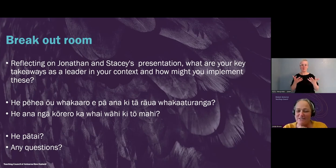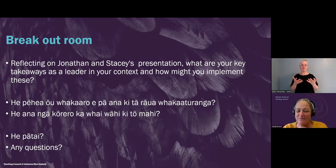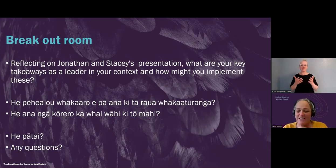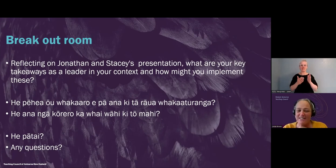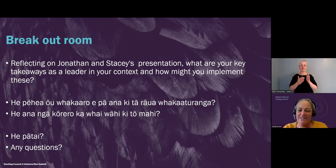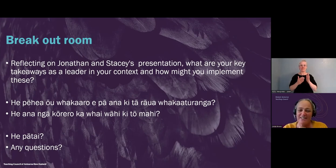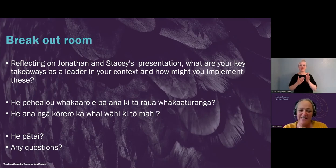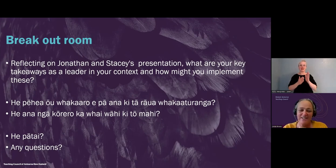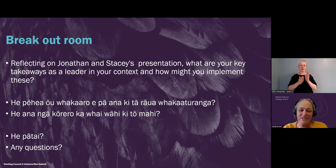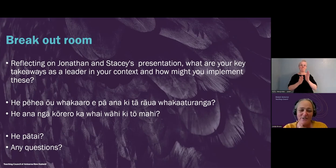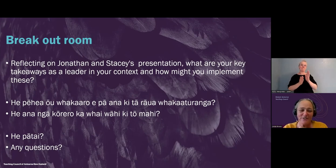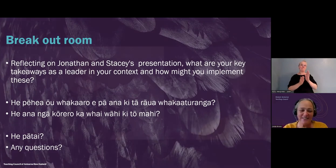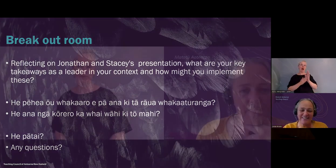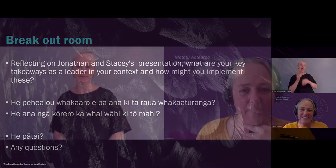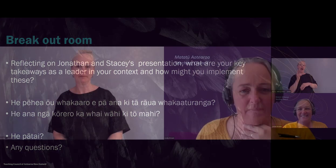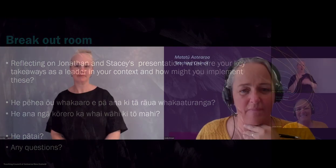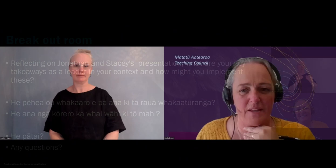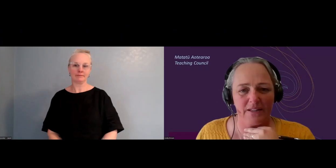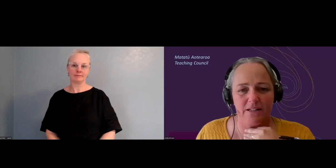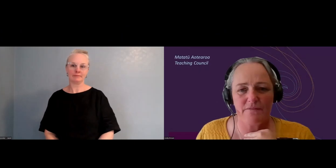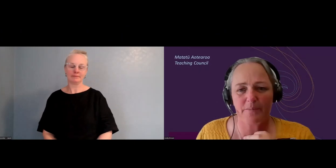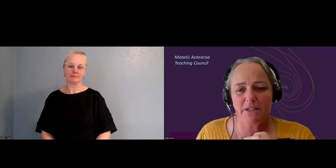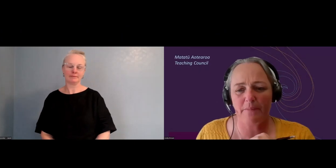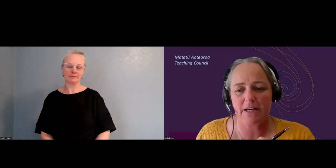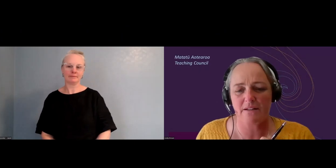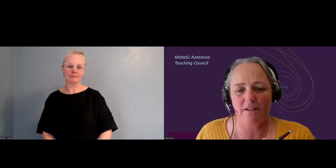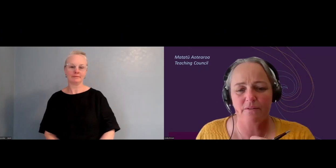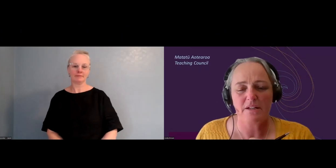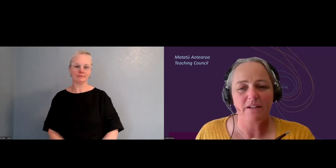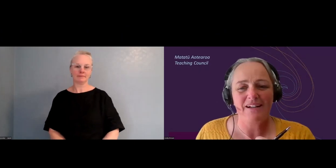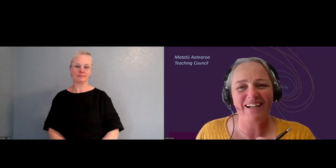So Maya, if you want to, thank you. I think that's everybody back now.